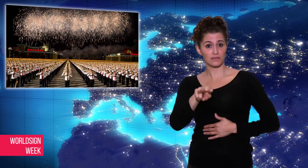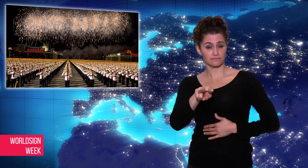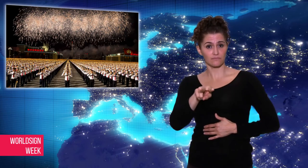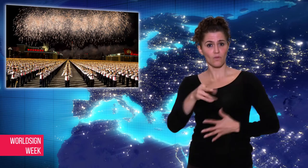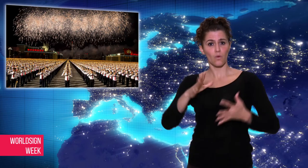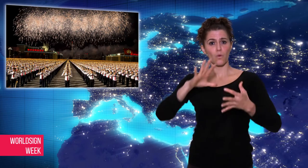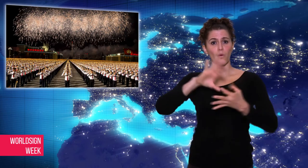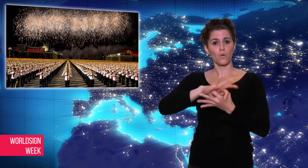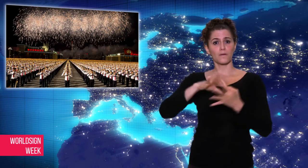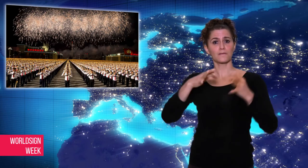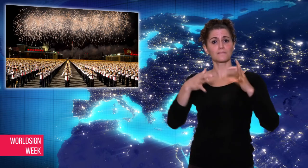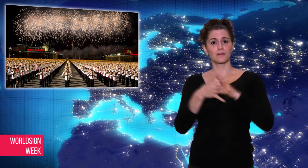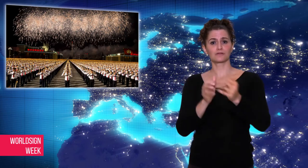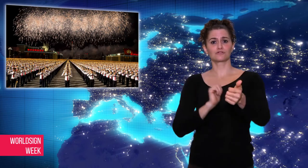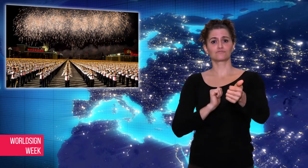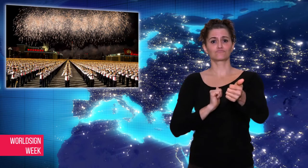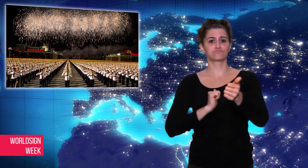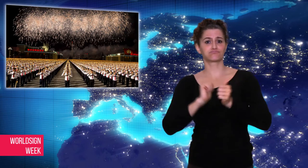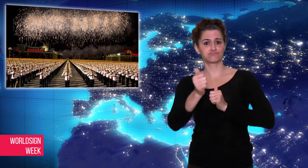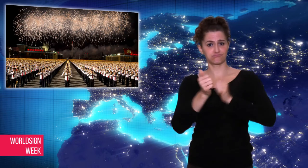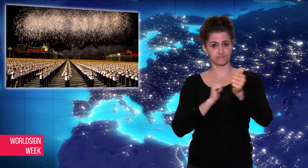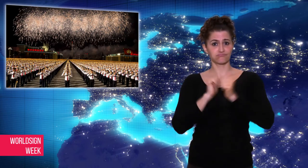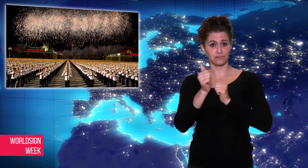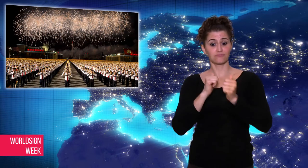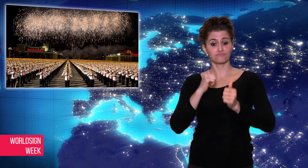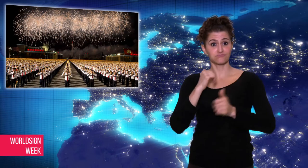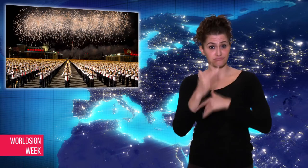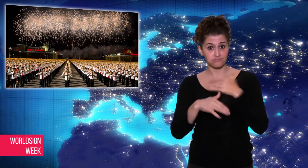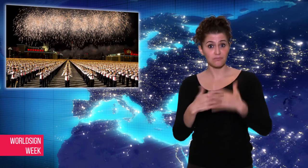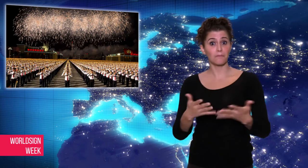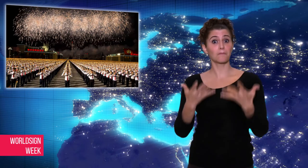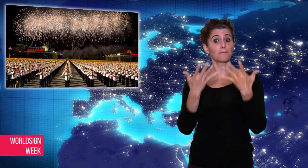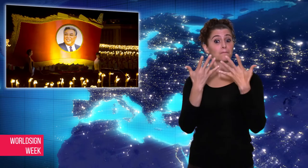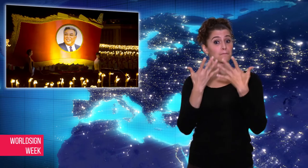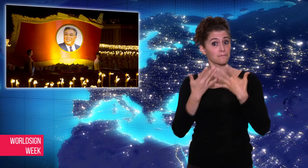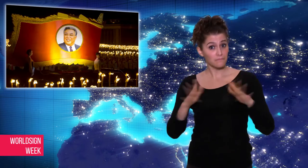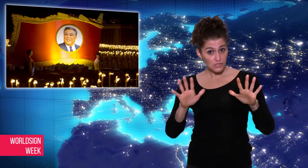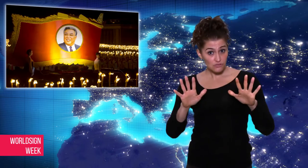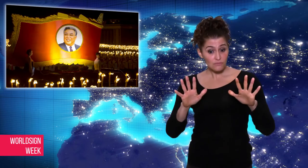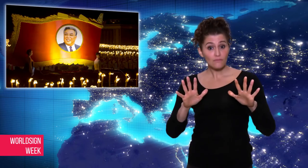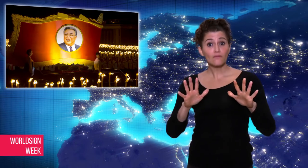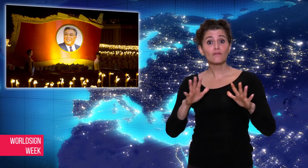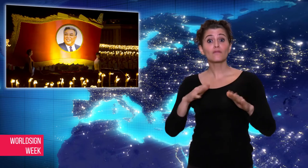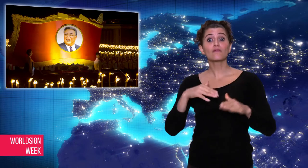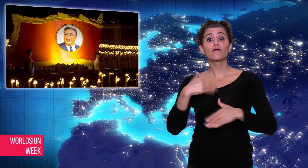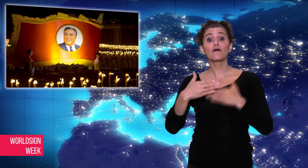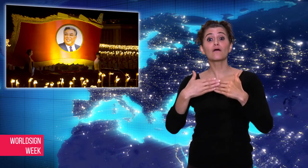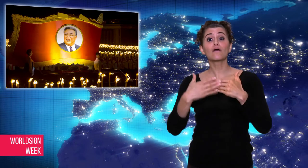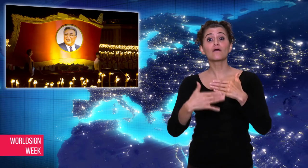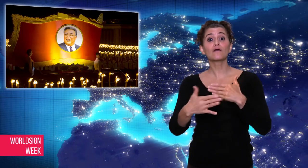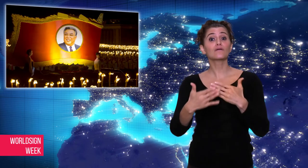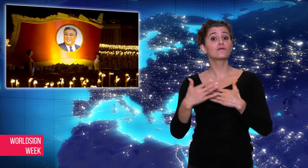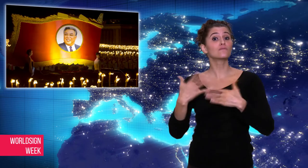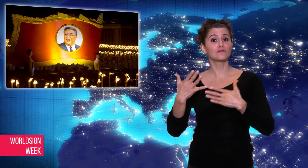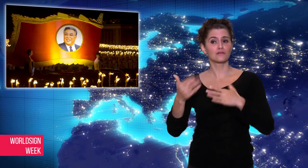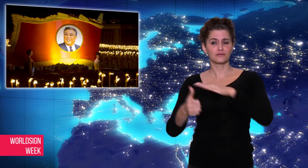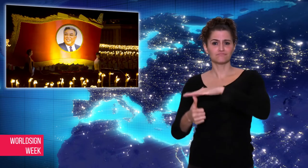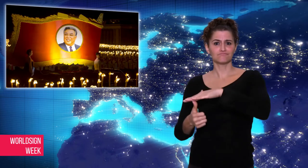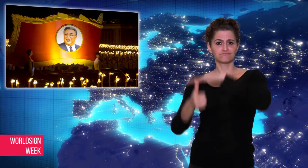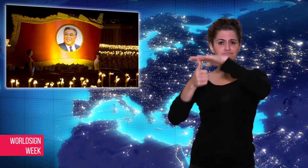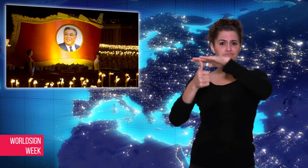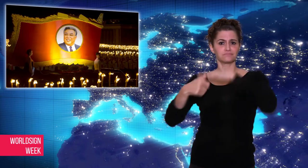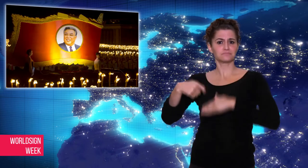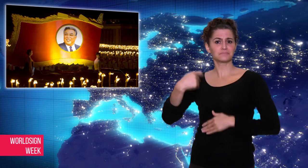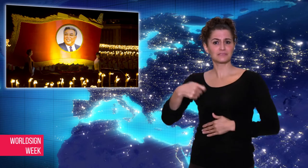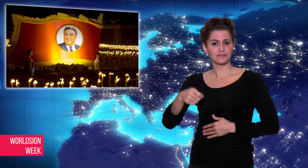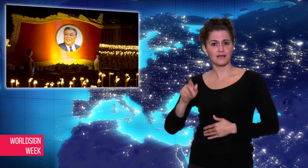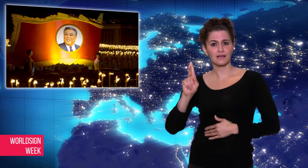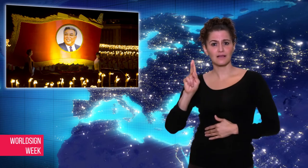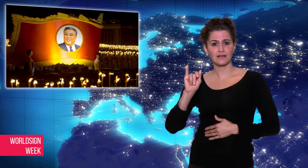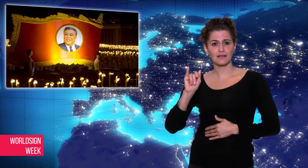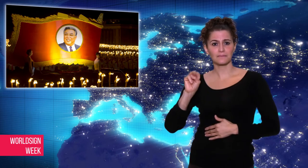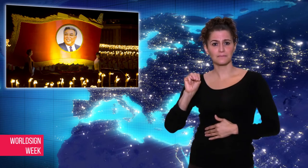meetings with the Presidents of China,